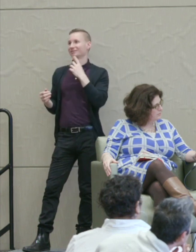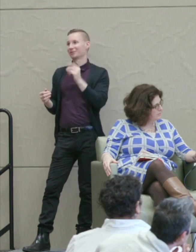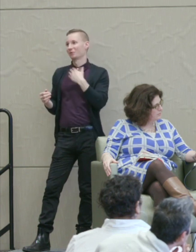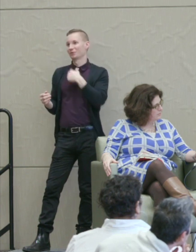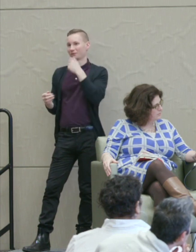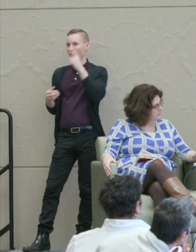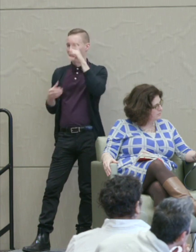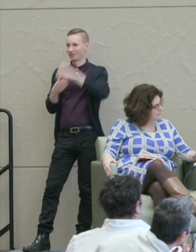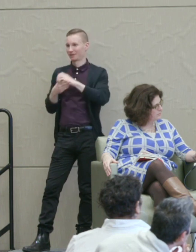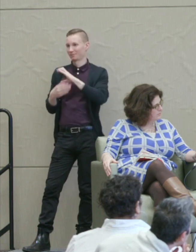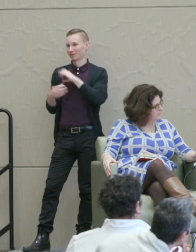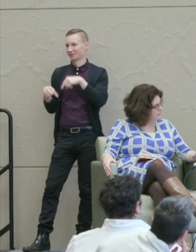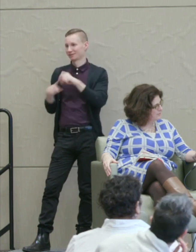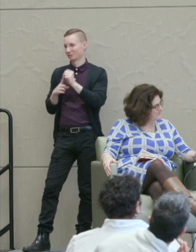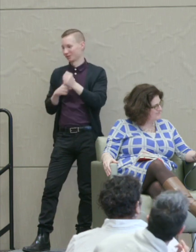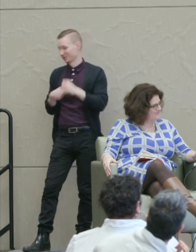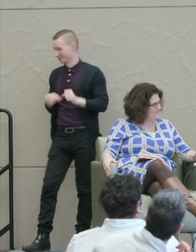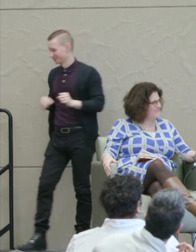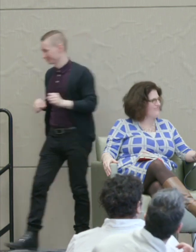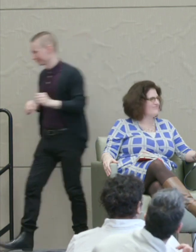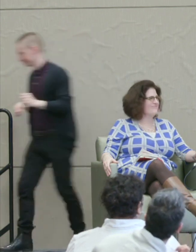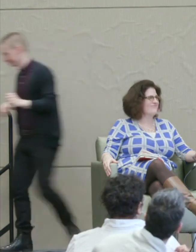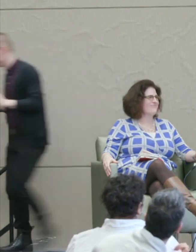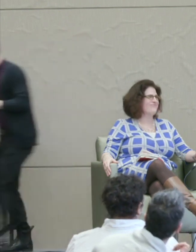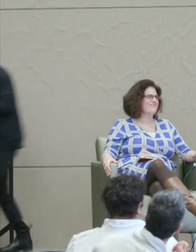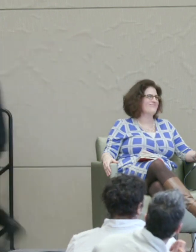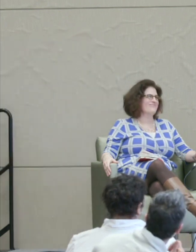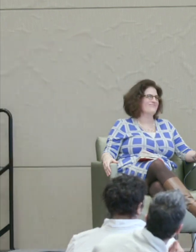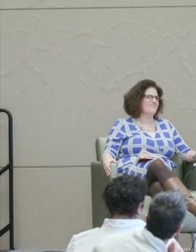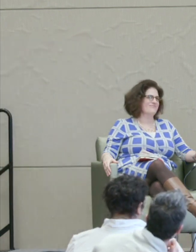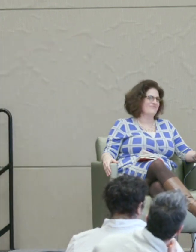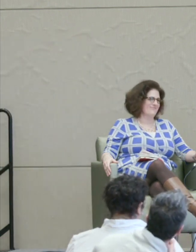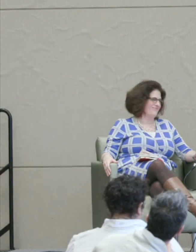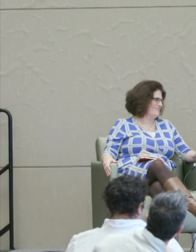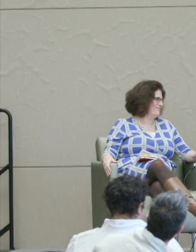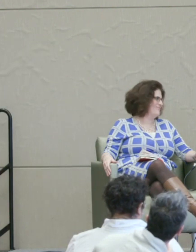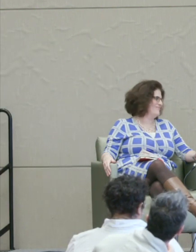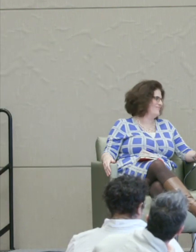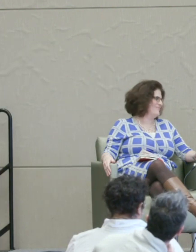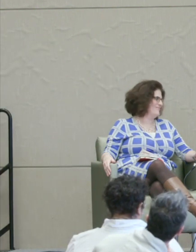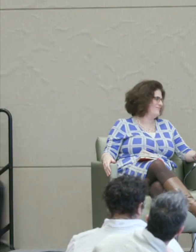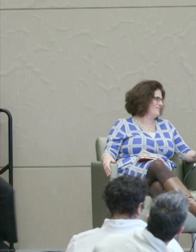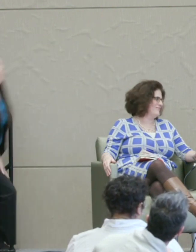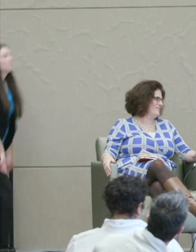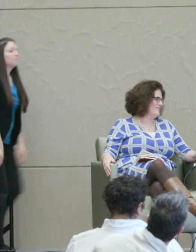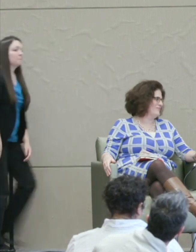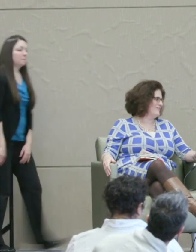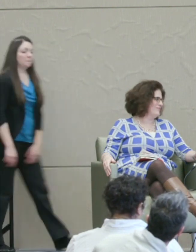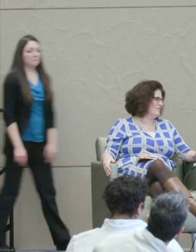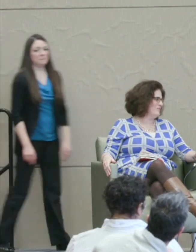We don't believe the police in this case." So it's just the desire to pin blame.